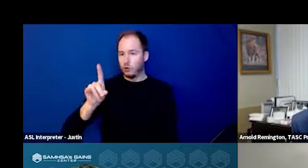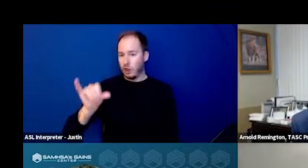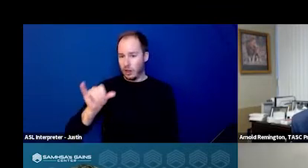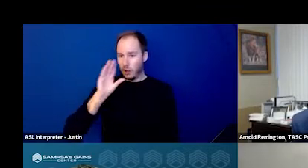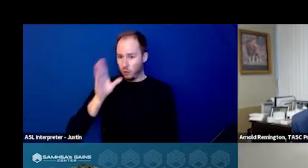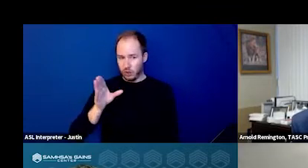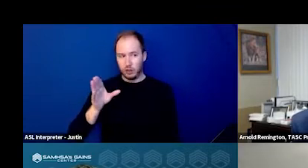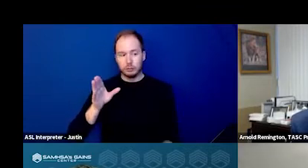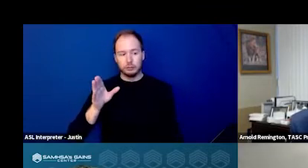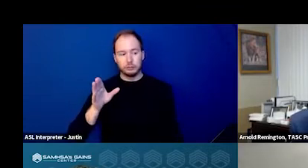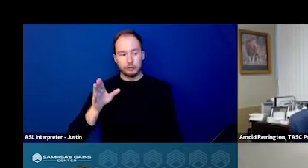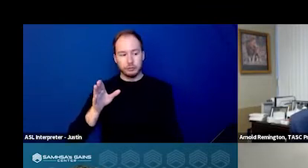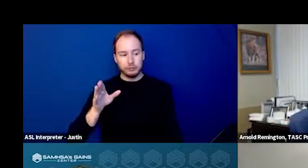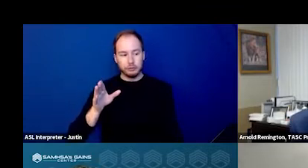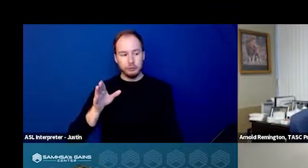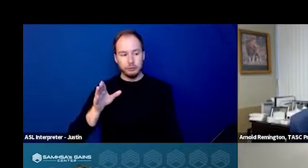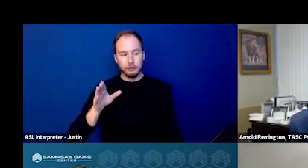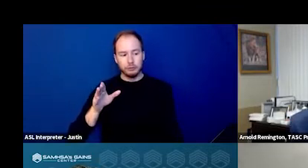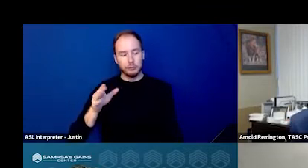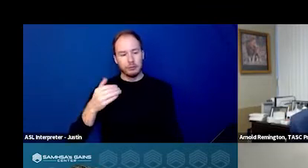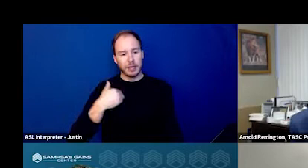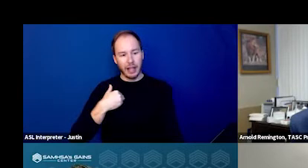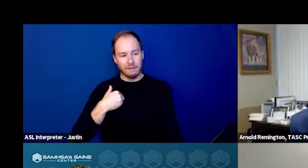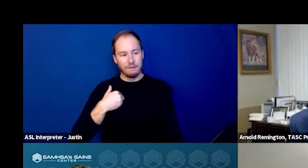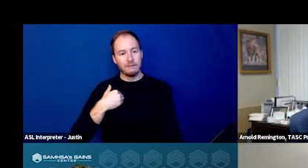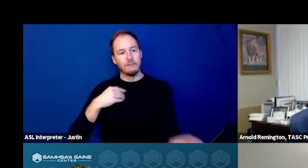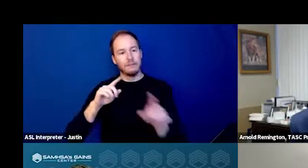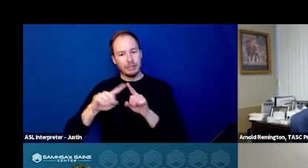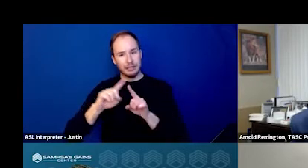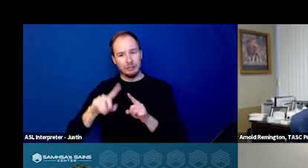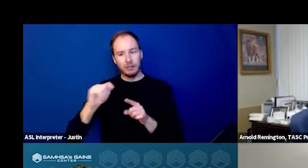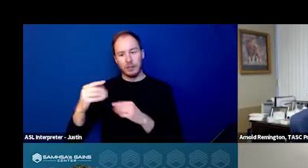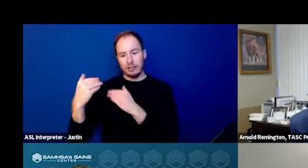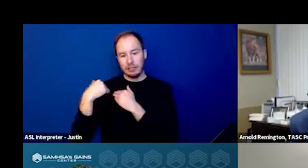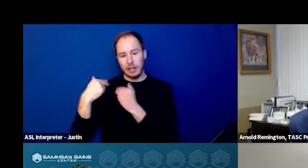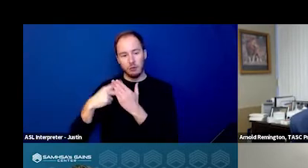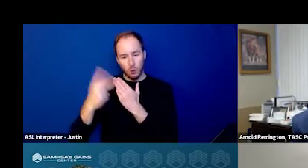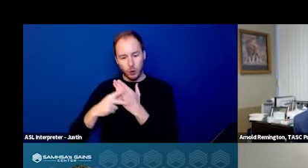and there are differences. The TASC Program was designed to be a law enforcement